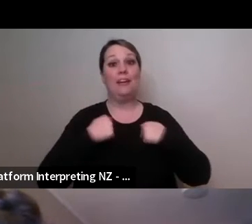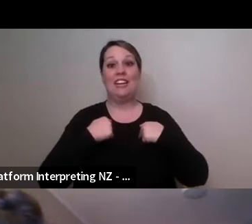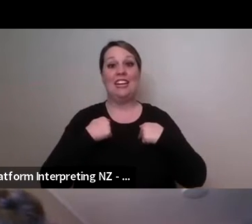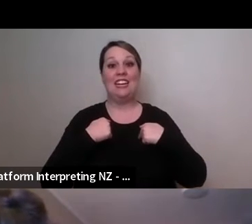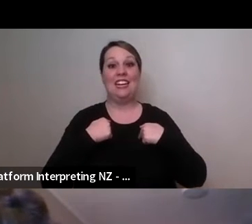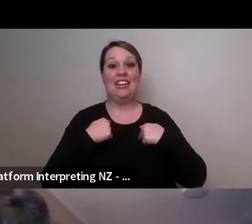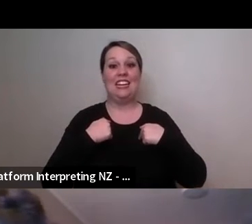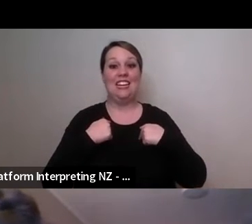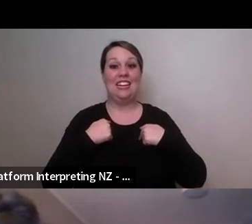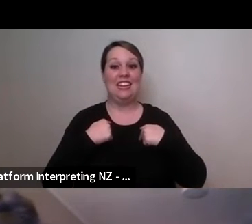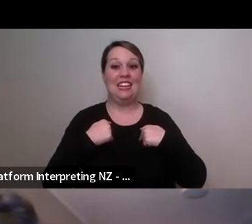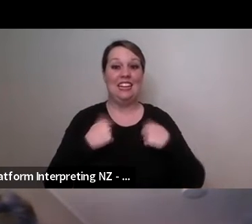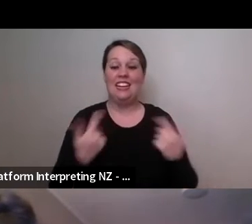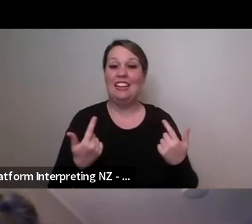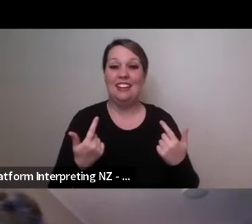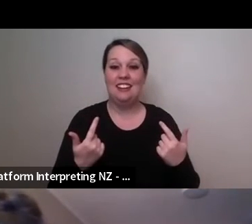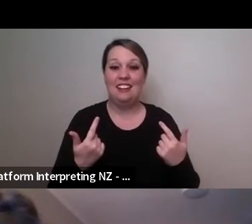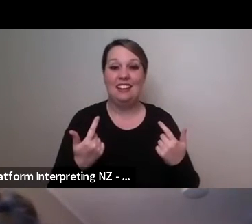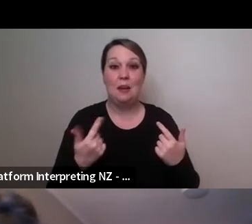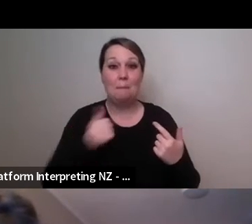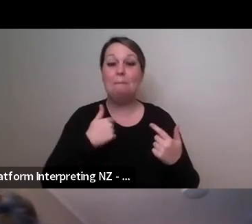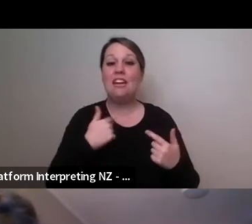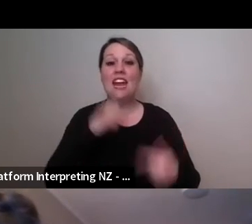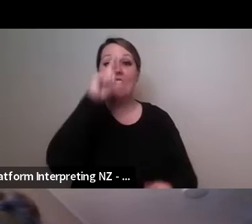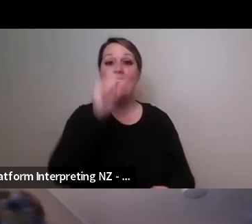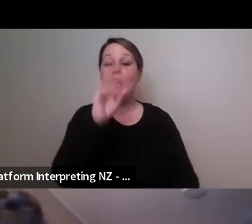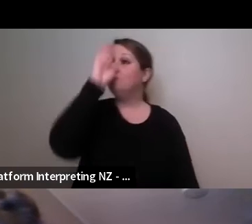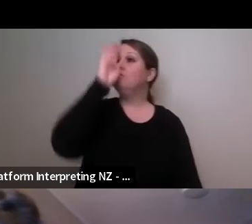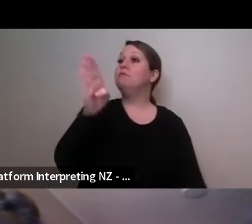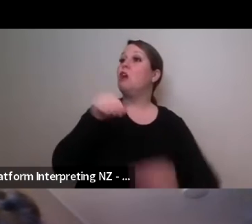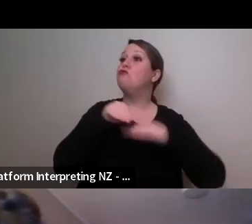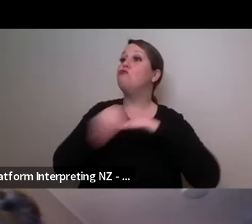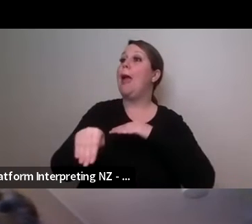roll around the ramp without looking down like navigating, I've got limestones